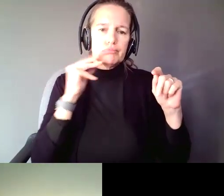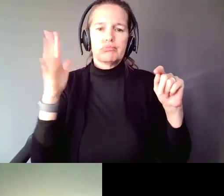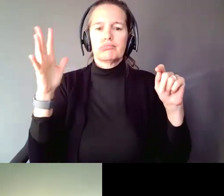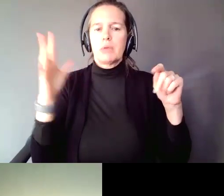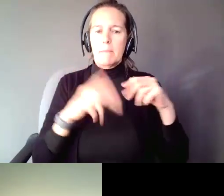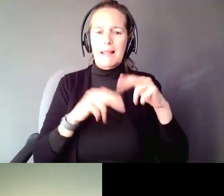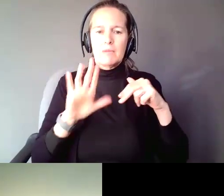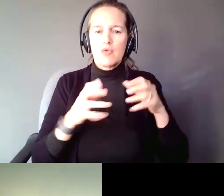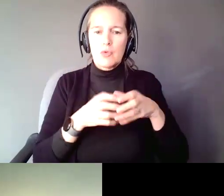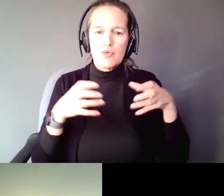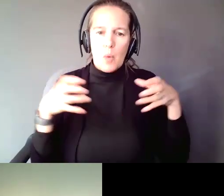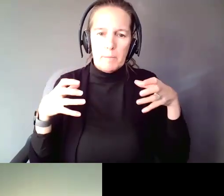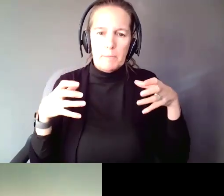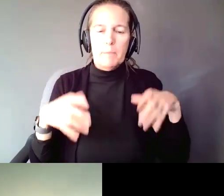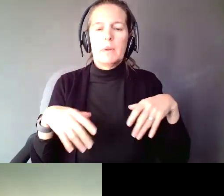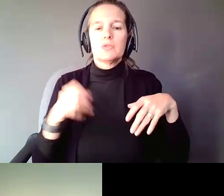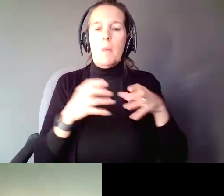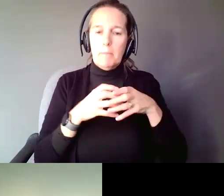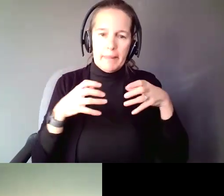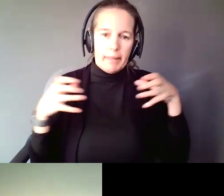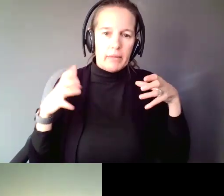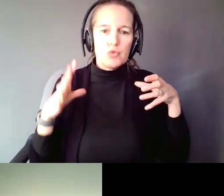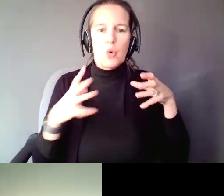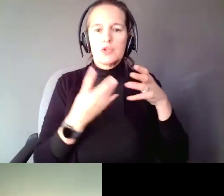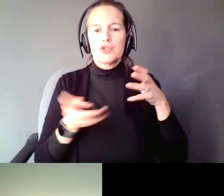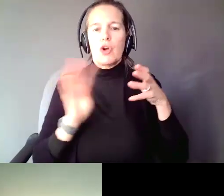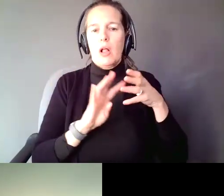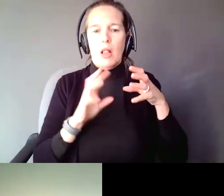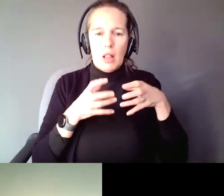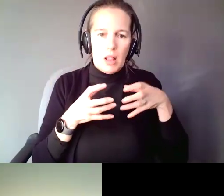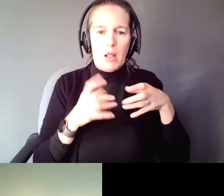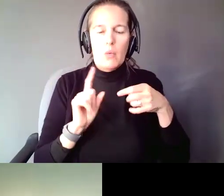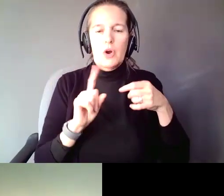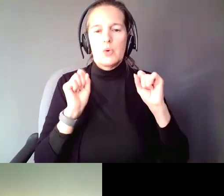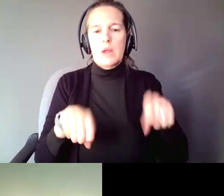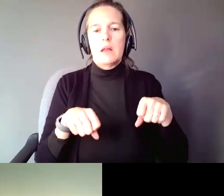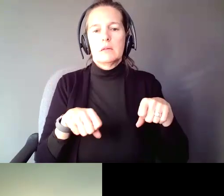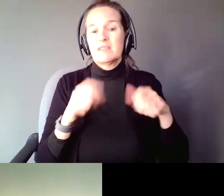So, take opportunities to build your circle wherever you can. This is a great opportunity. Please